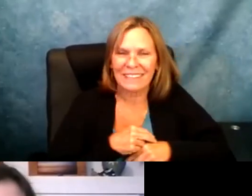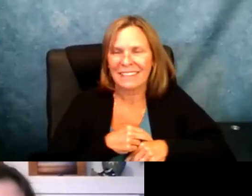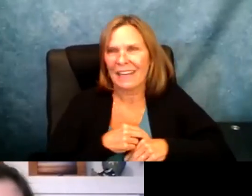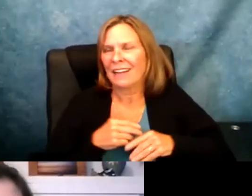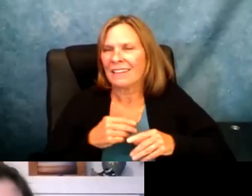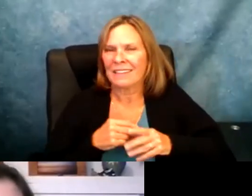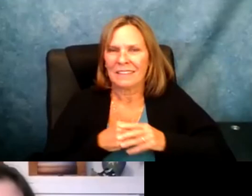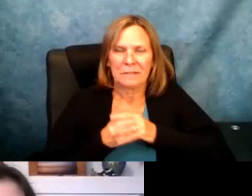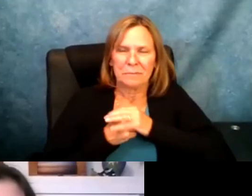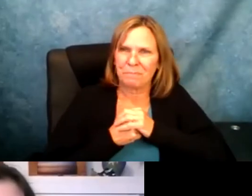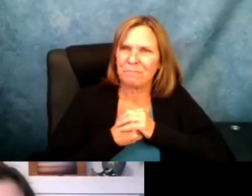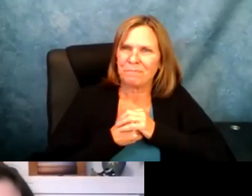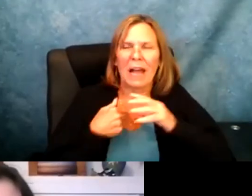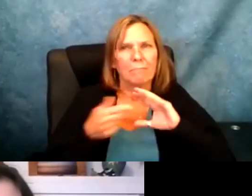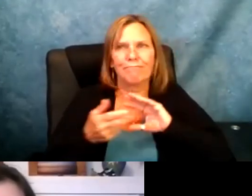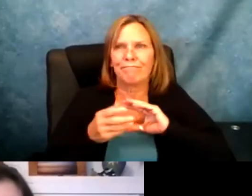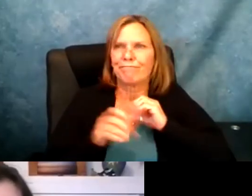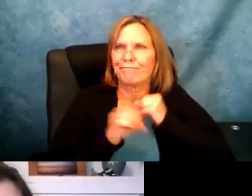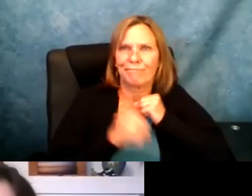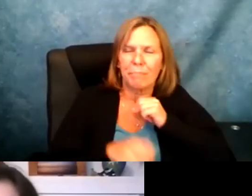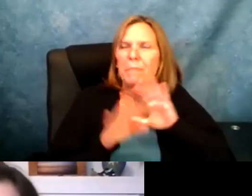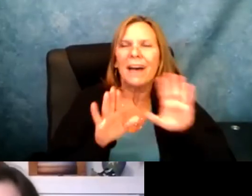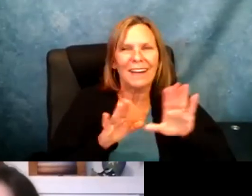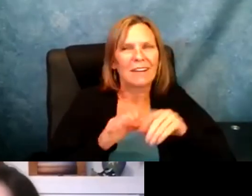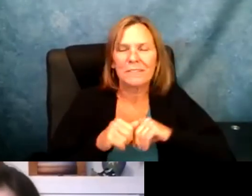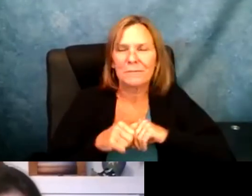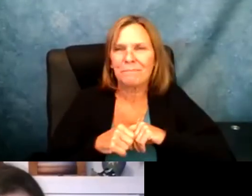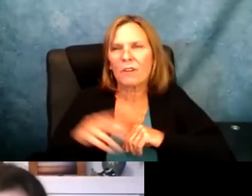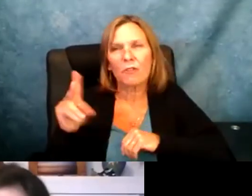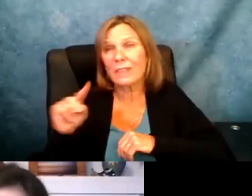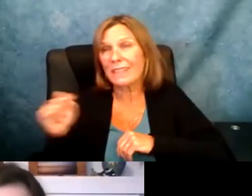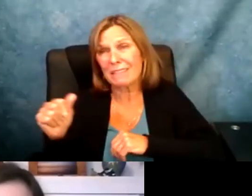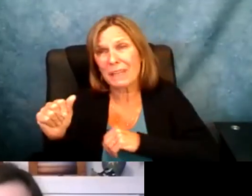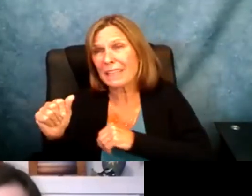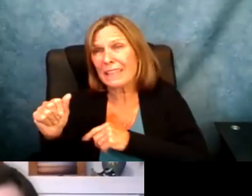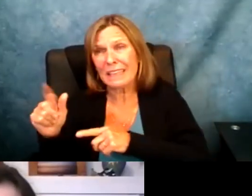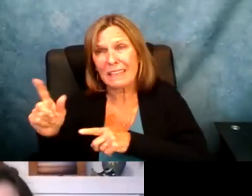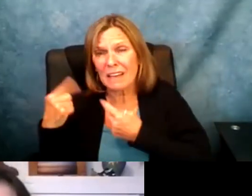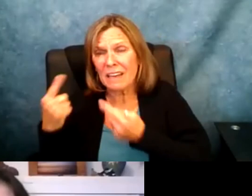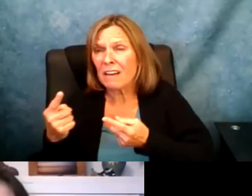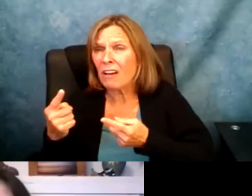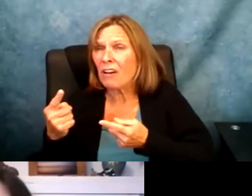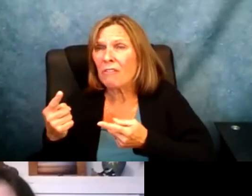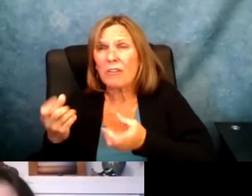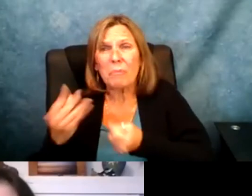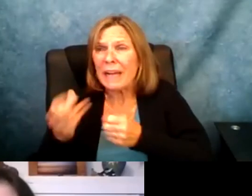I would say -- I think with my and I am